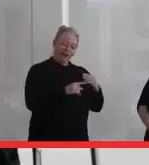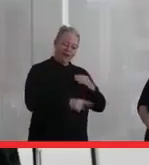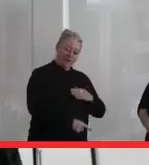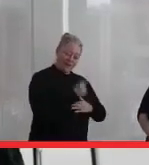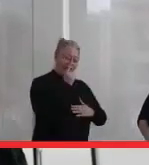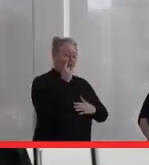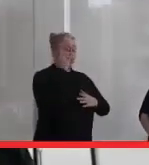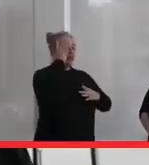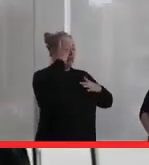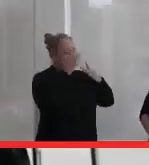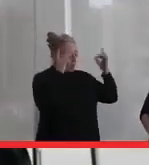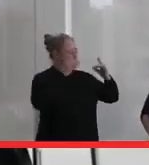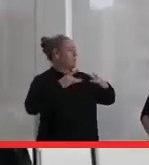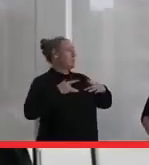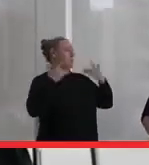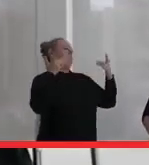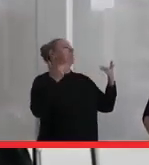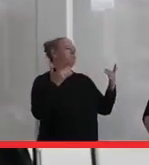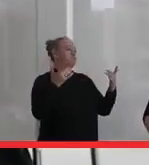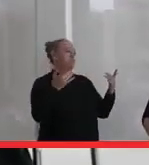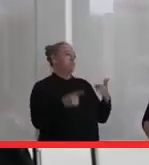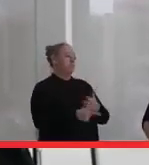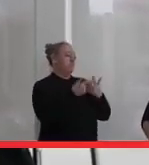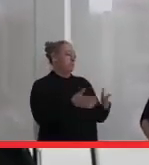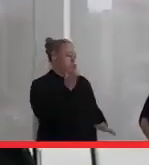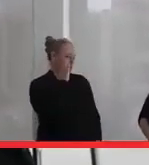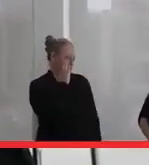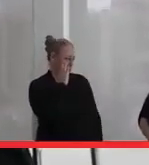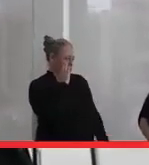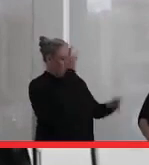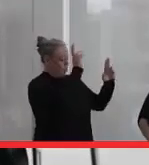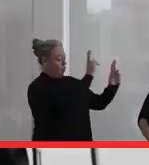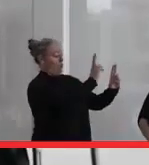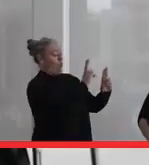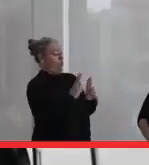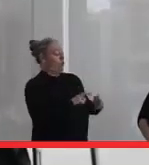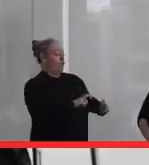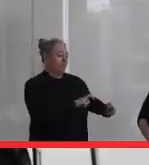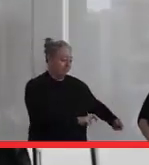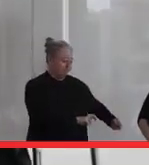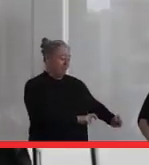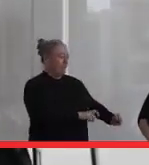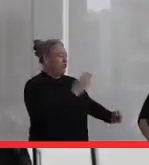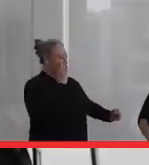considering what's going on. So Jan, really honoured to be sitting here with you. We've known each other for a while